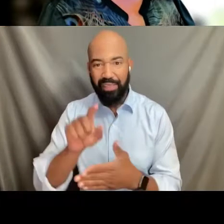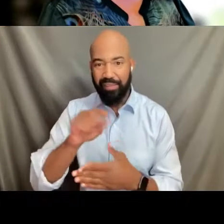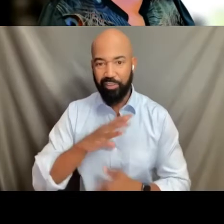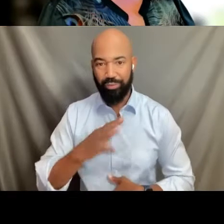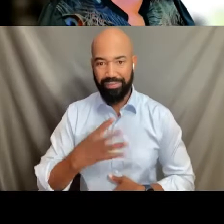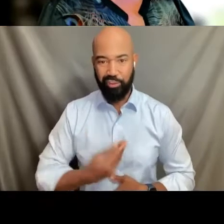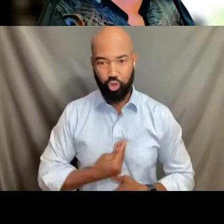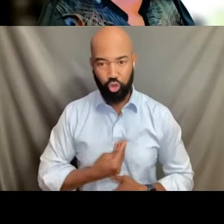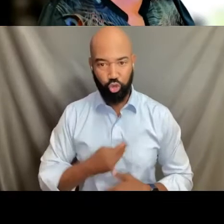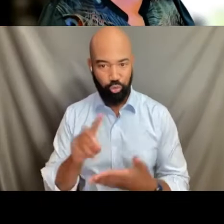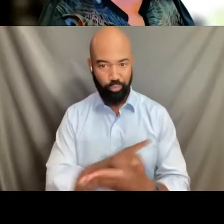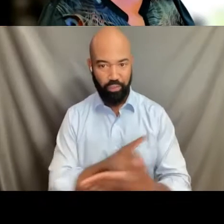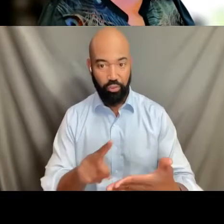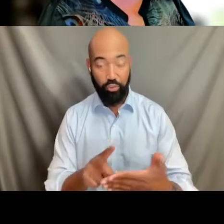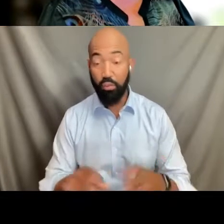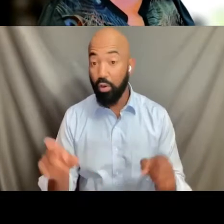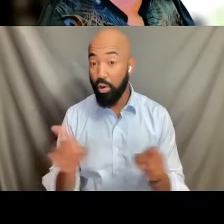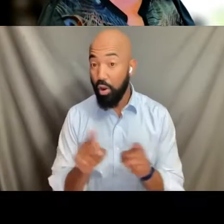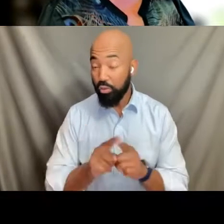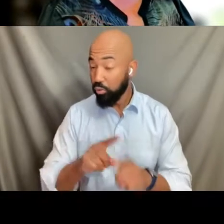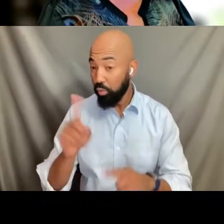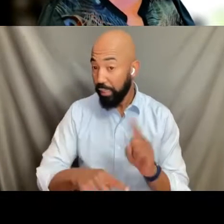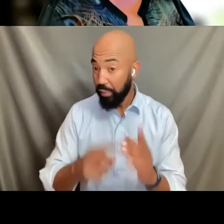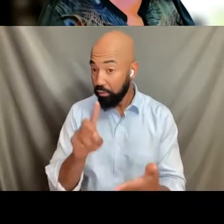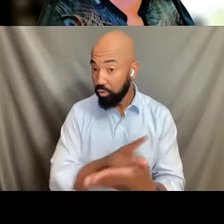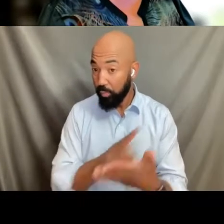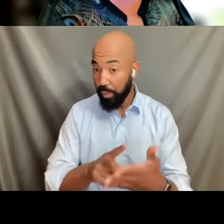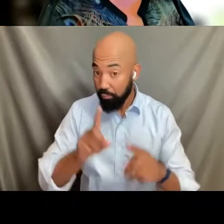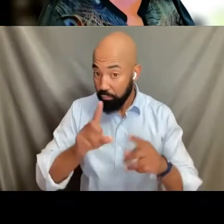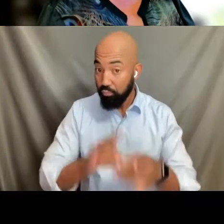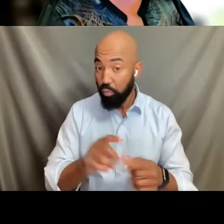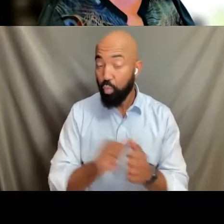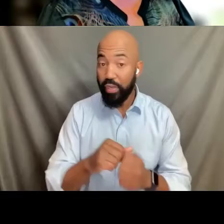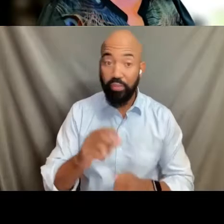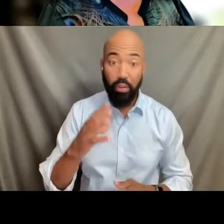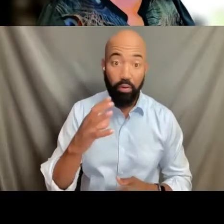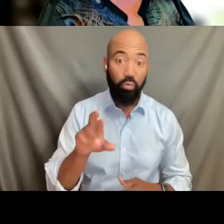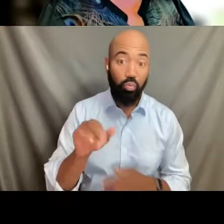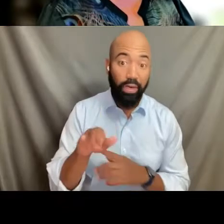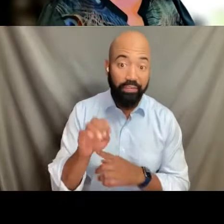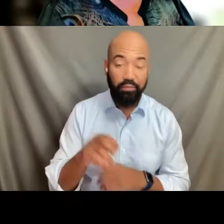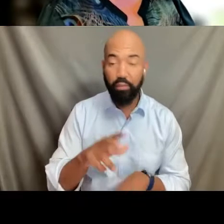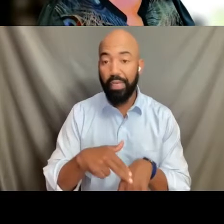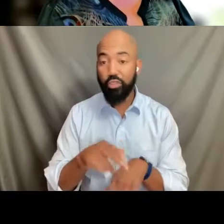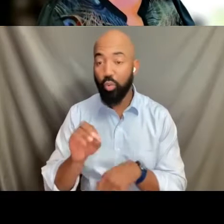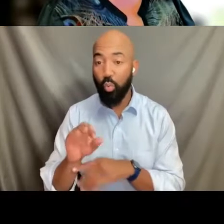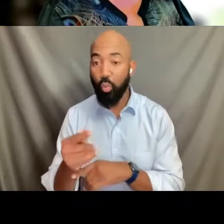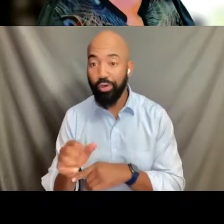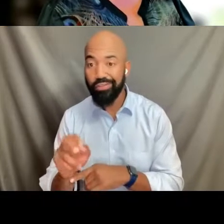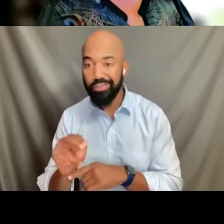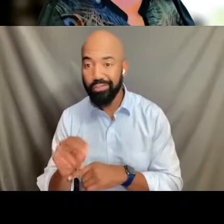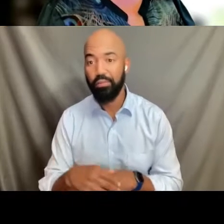and further prohibits discrimination based on race, national origin, age, and disability.